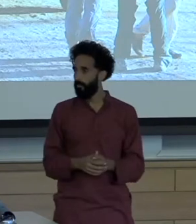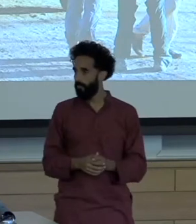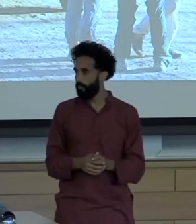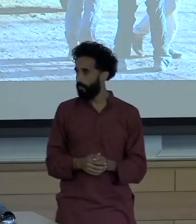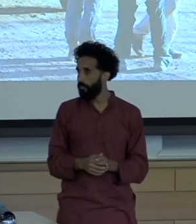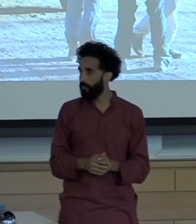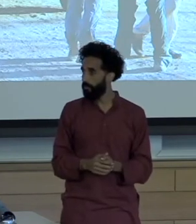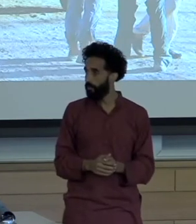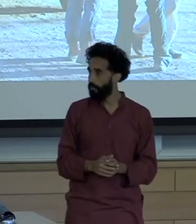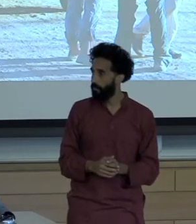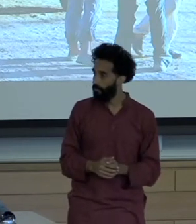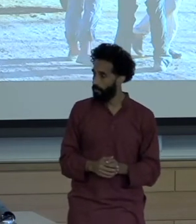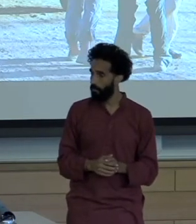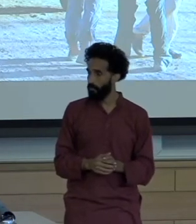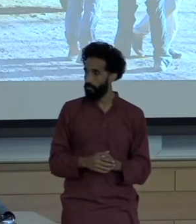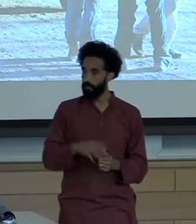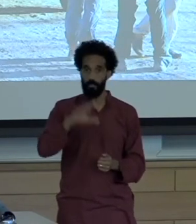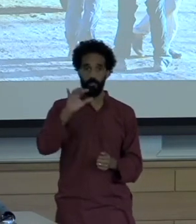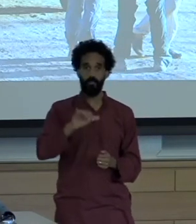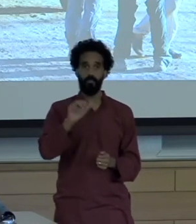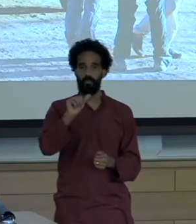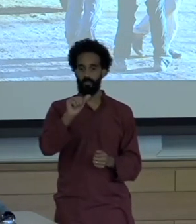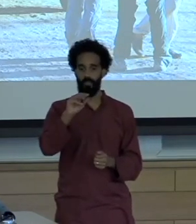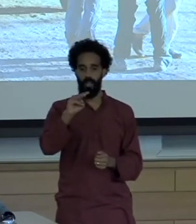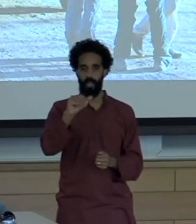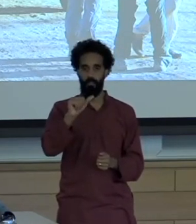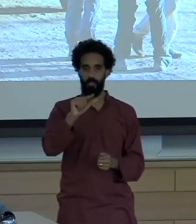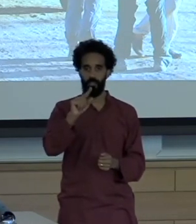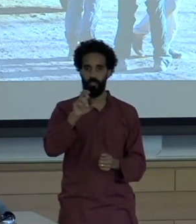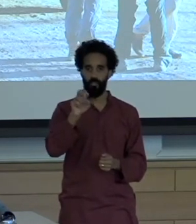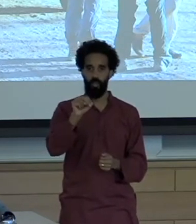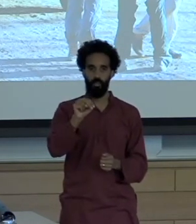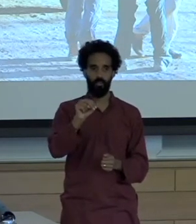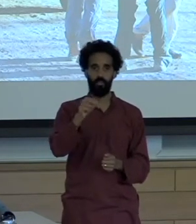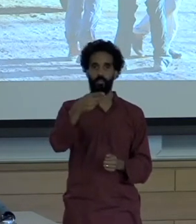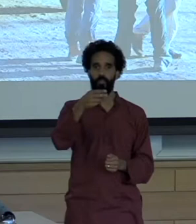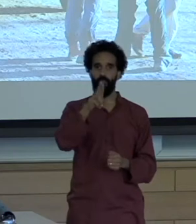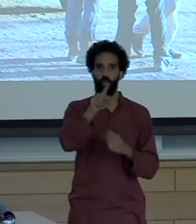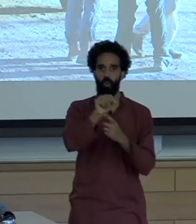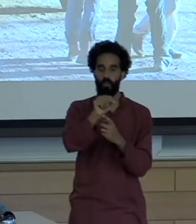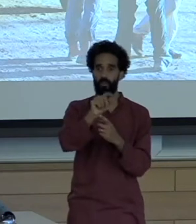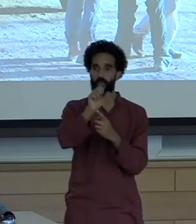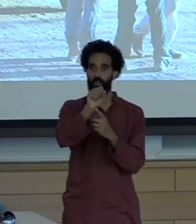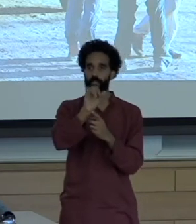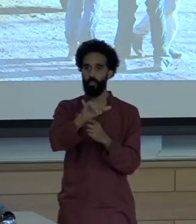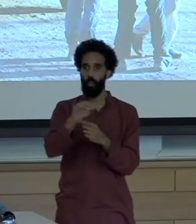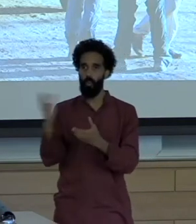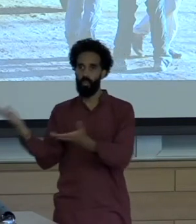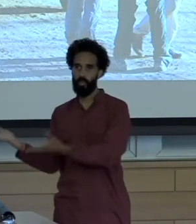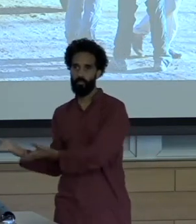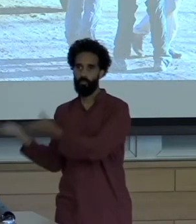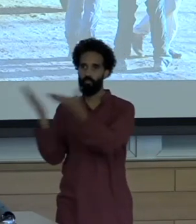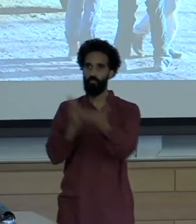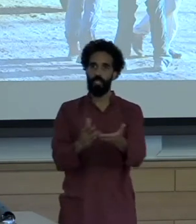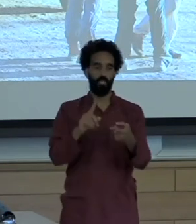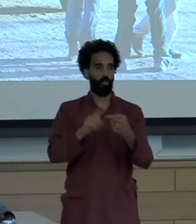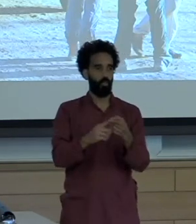Which is a nama zone Yin port And that's where the SOI then gets on the ships and ends up in the Europe